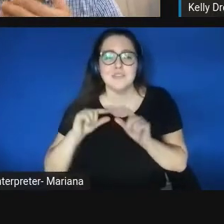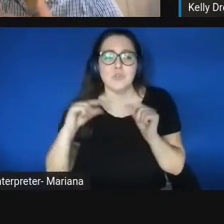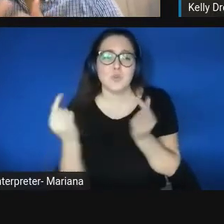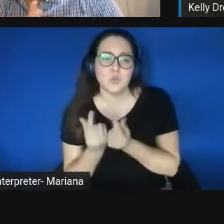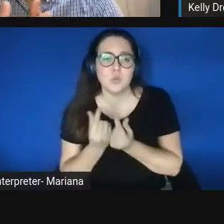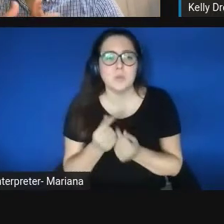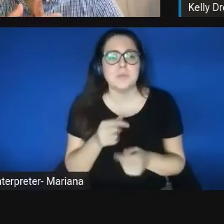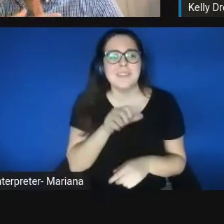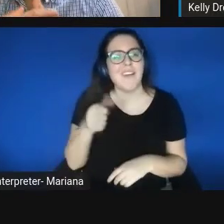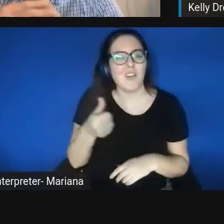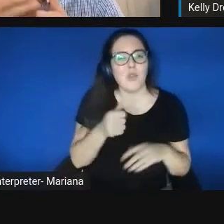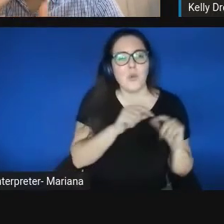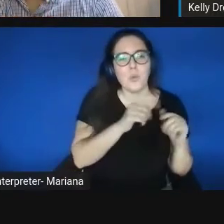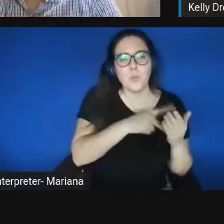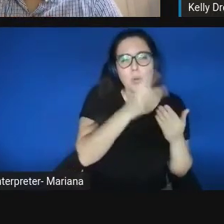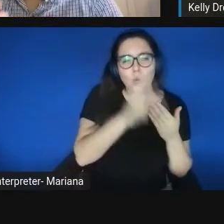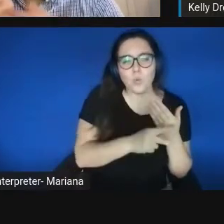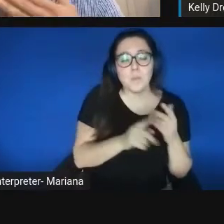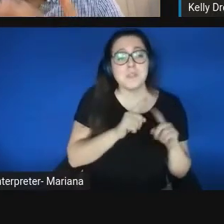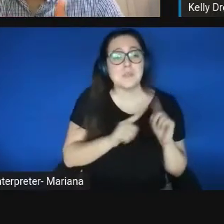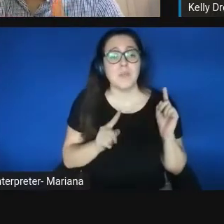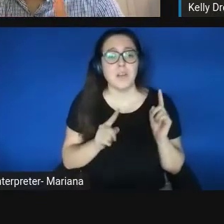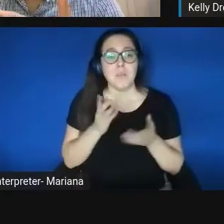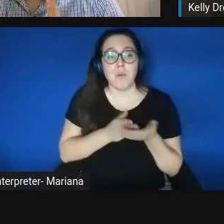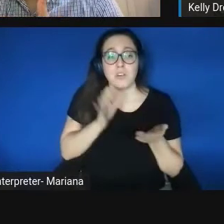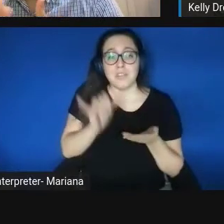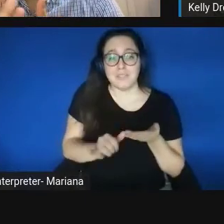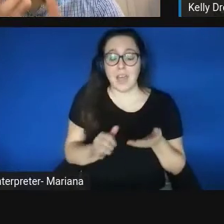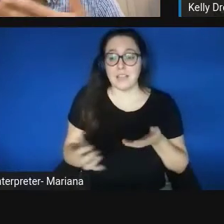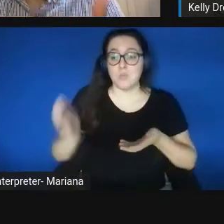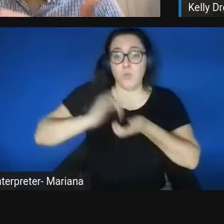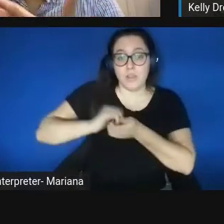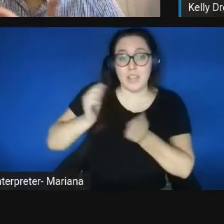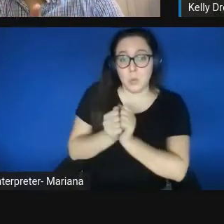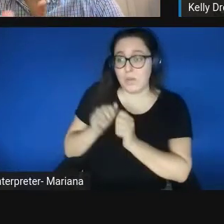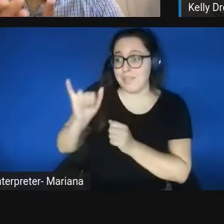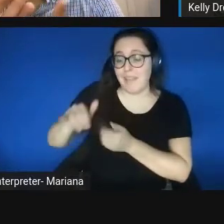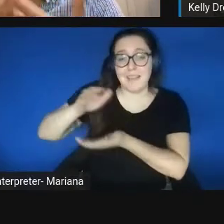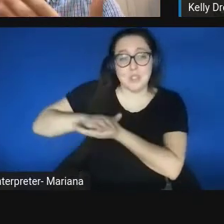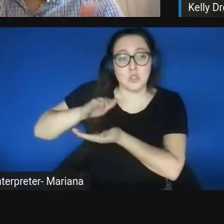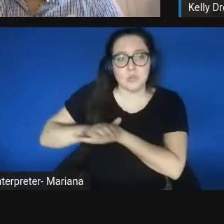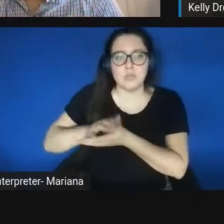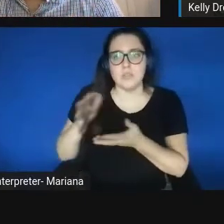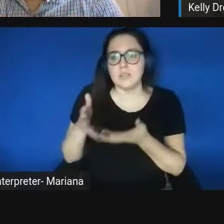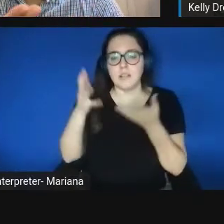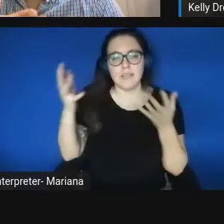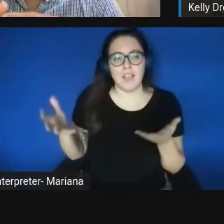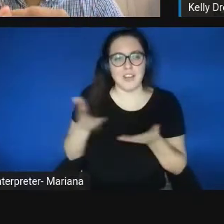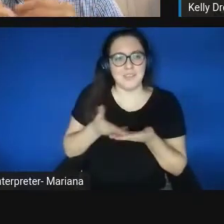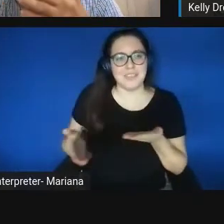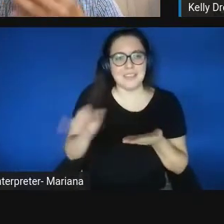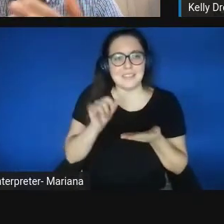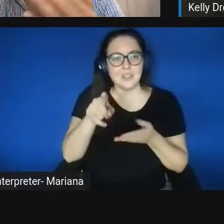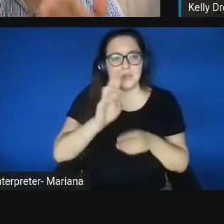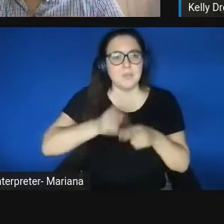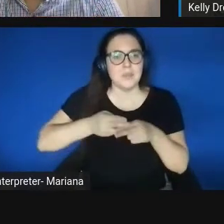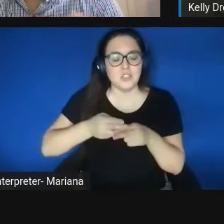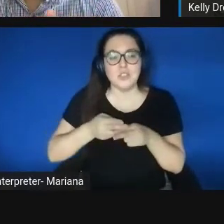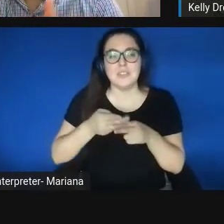Some of that also entails working with the minority serving institutions, as Johnathan rightly pointed out taking it as an advantage,